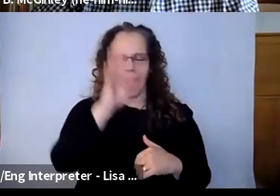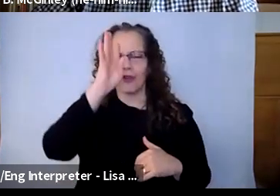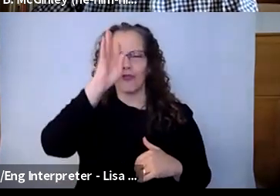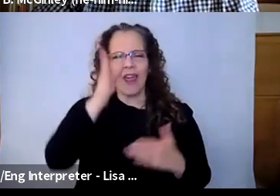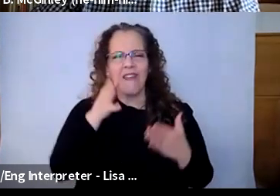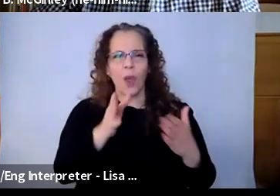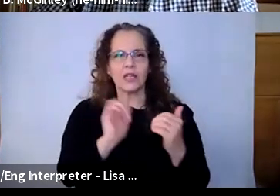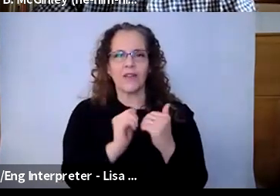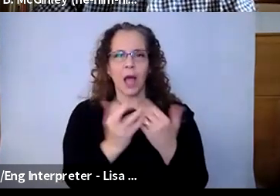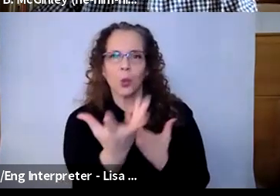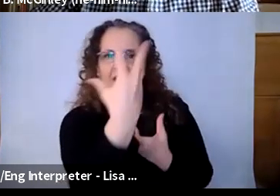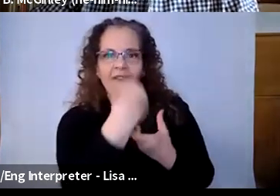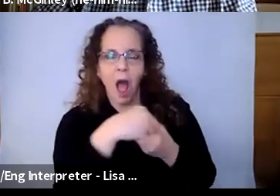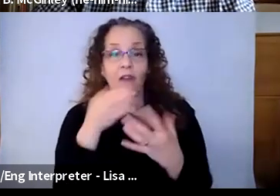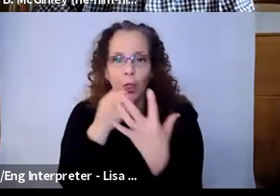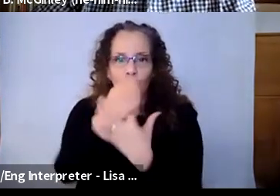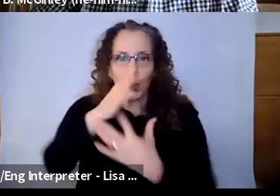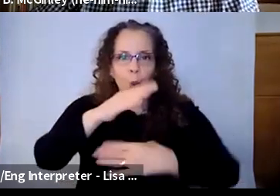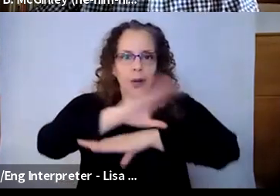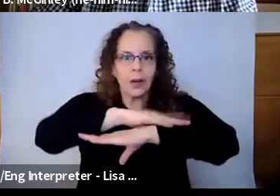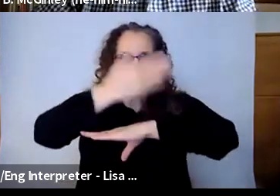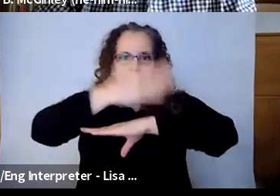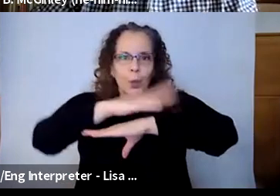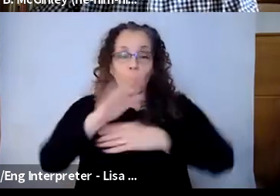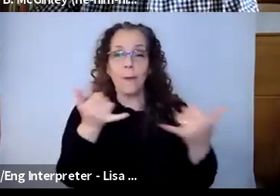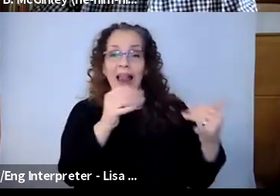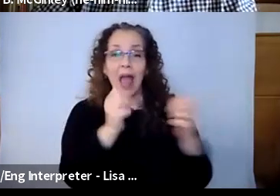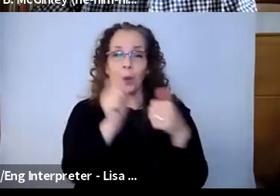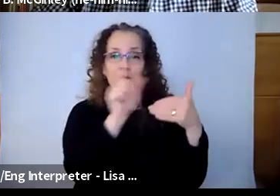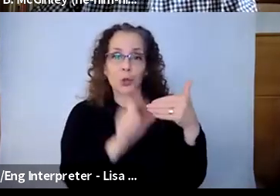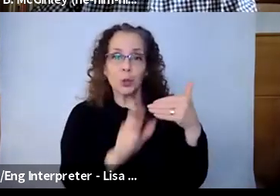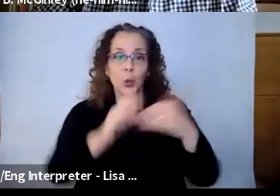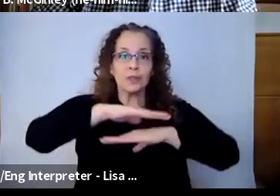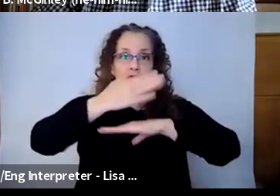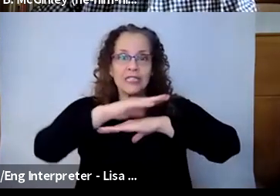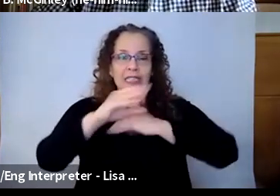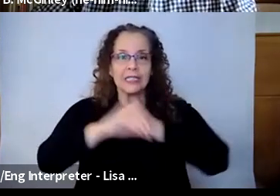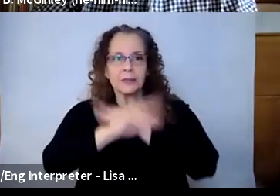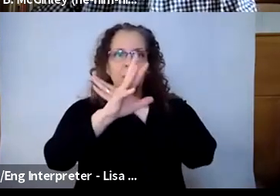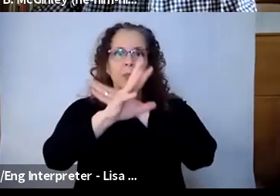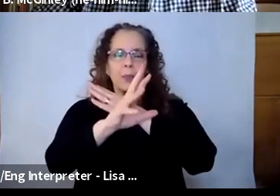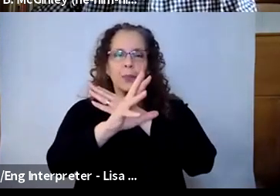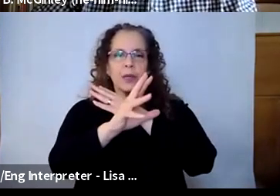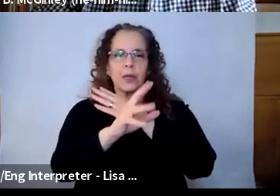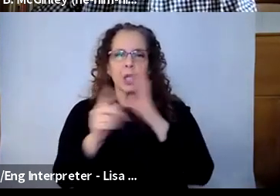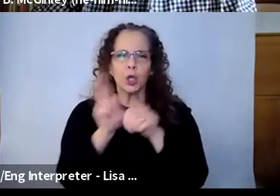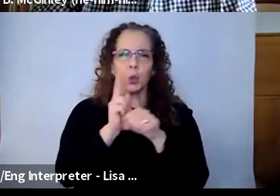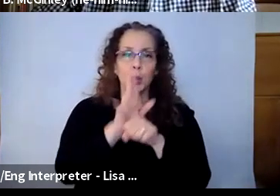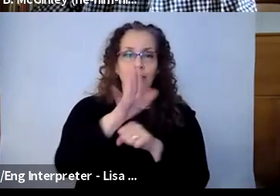kids, and to play with the Zoom screen, to have the kids express through their bodies, through their voice, through making